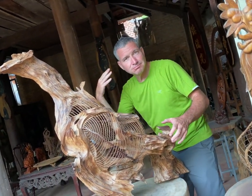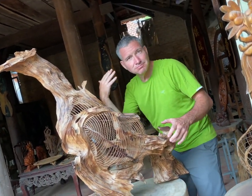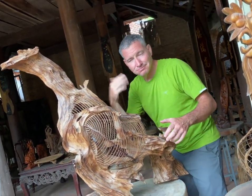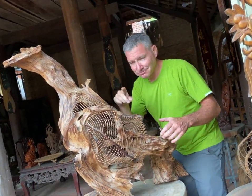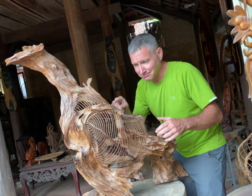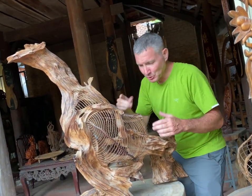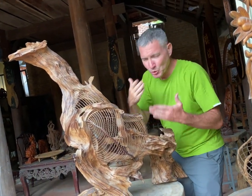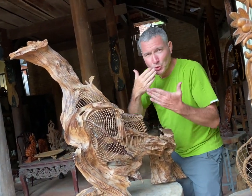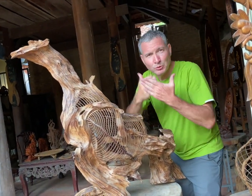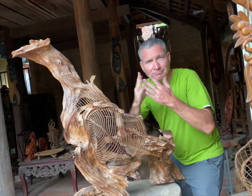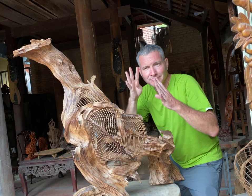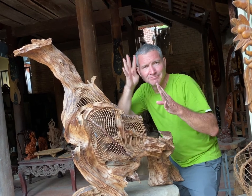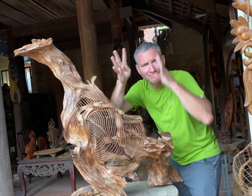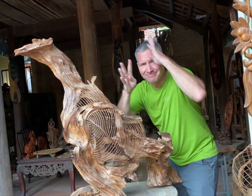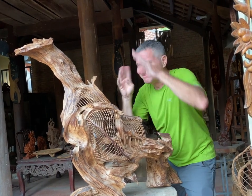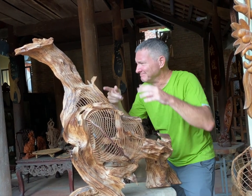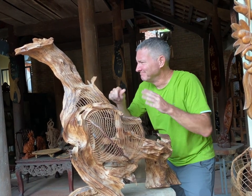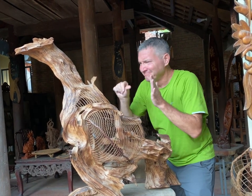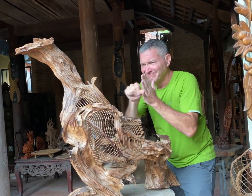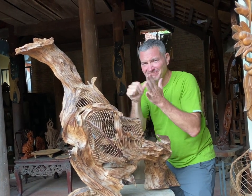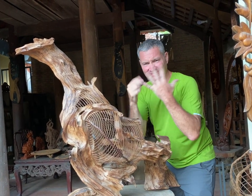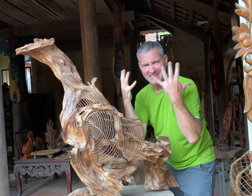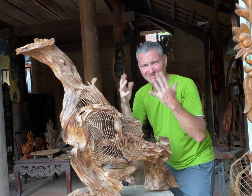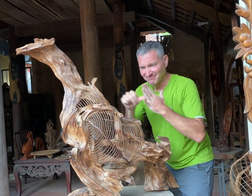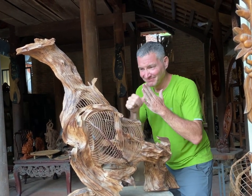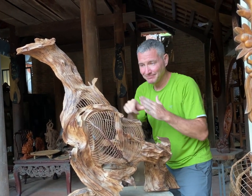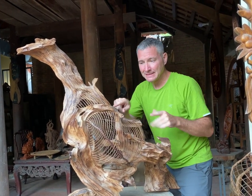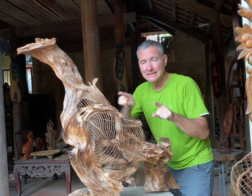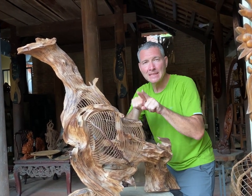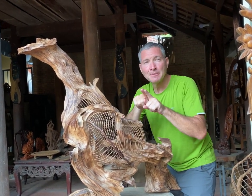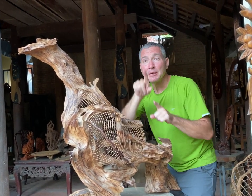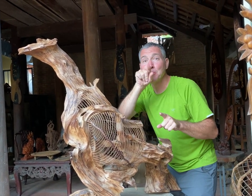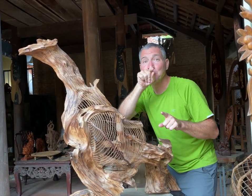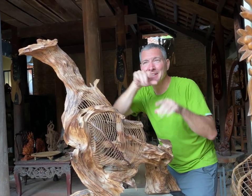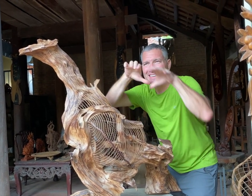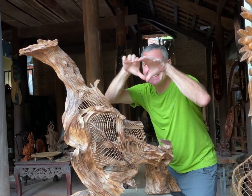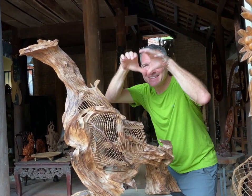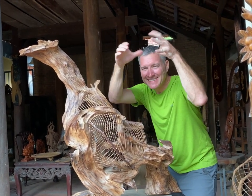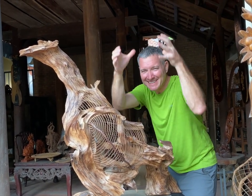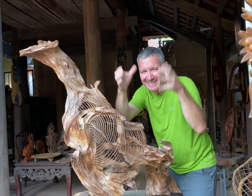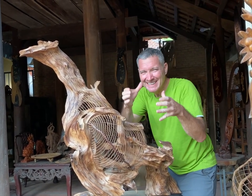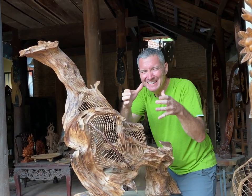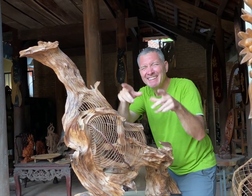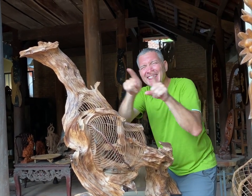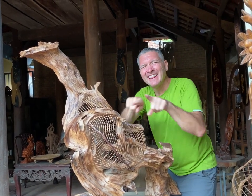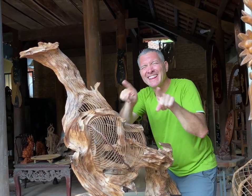It's really very good creative. It's done by hands! It's a birdcage.